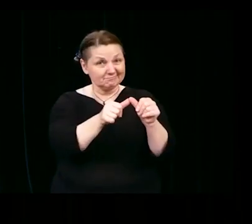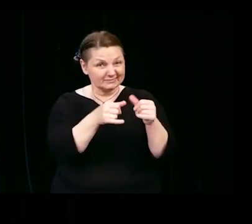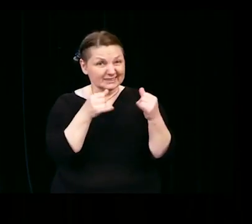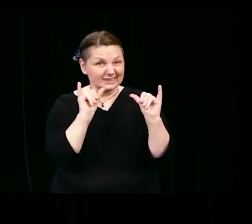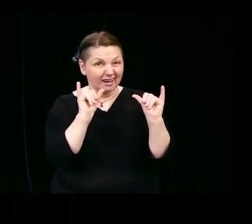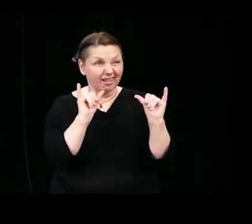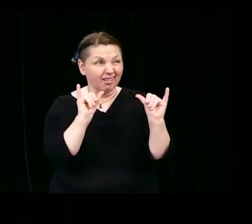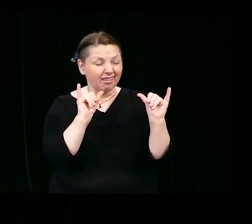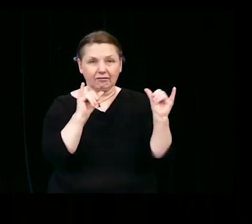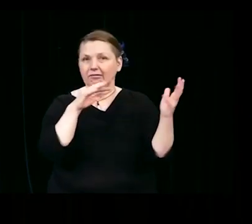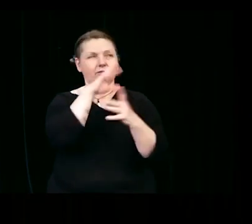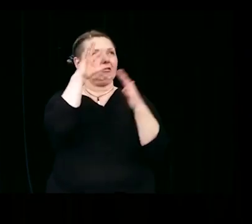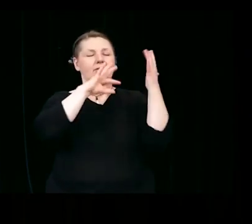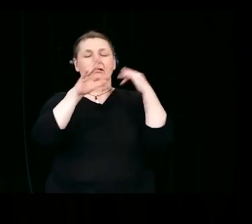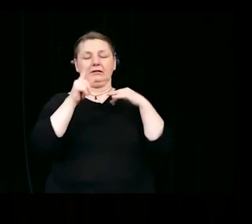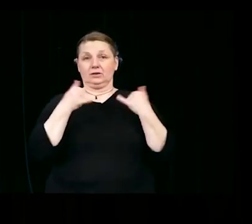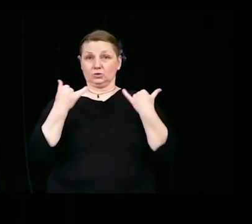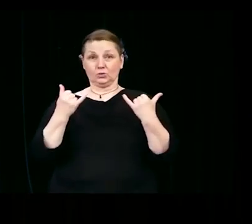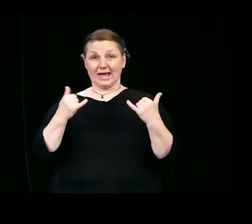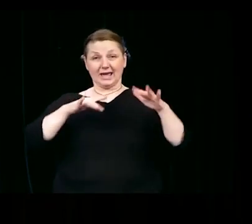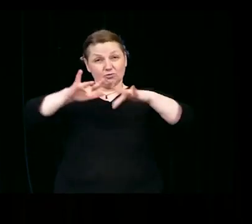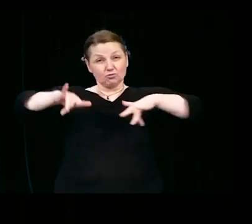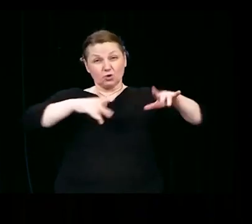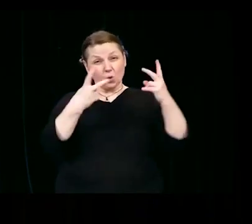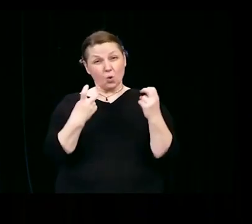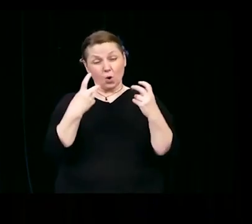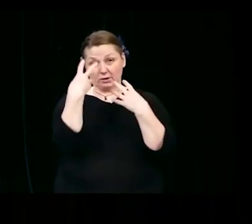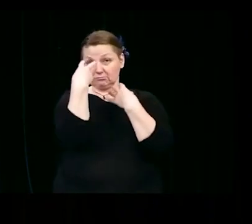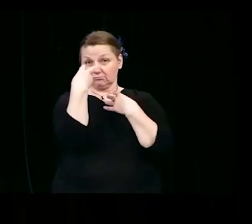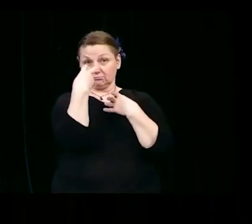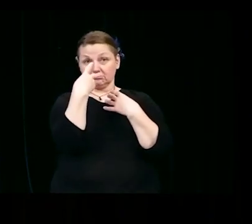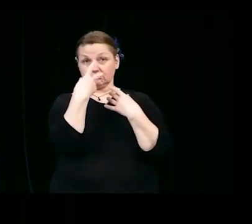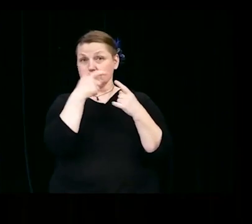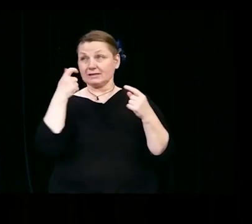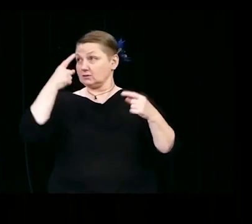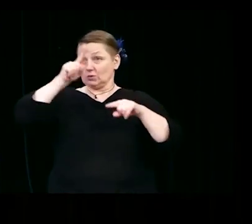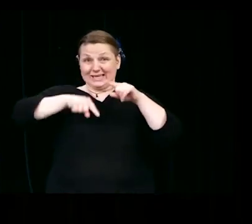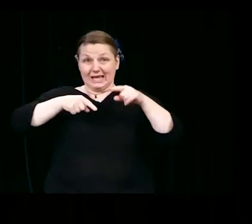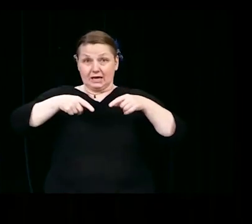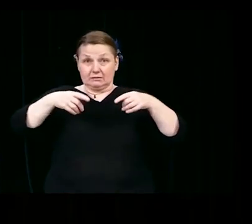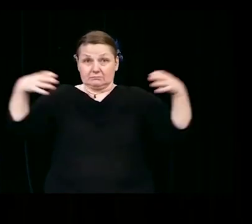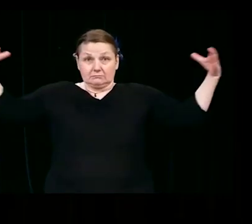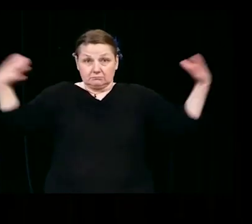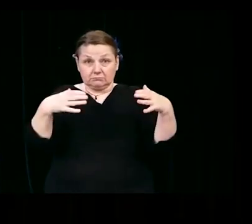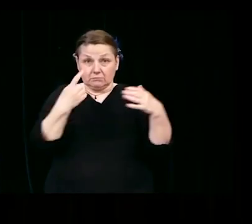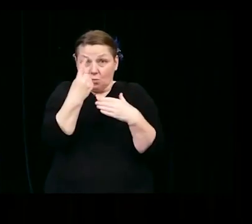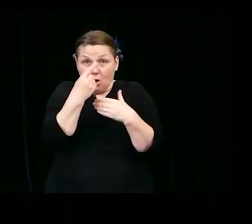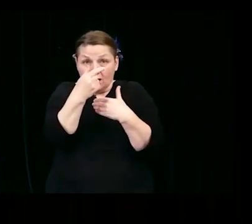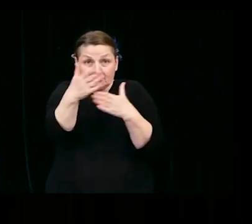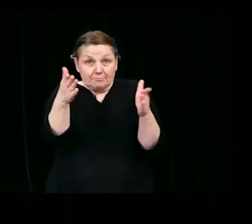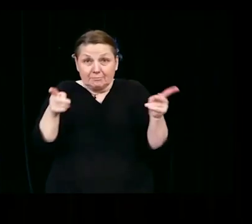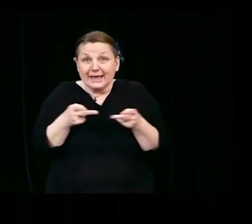I am recording this speech because we cannot be together in large gatherings and so I'm doing my best